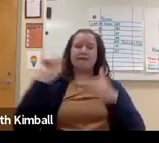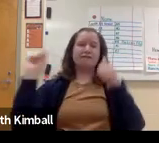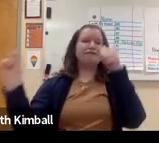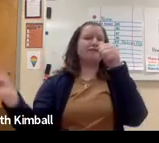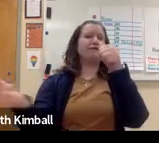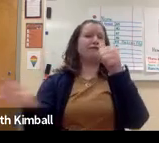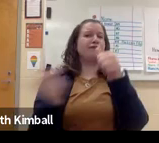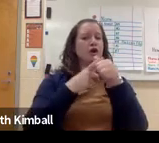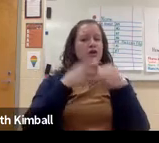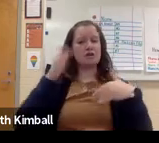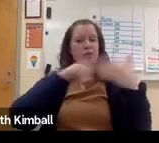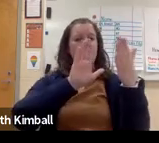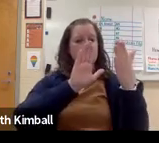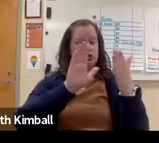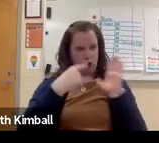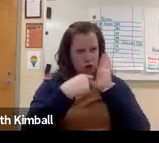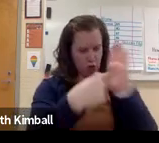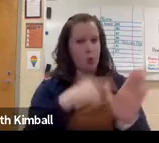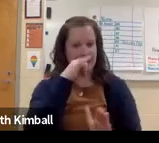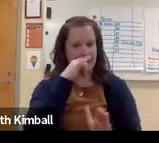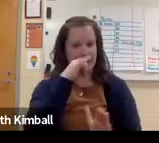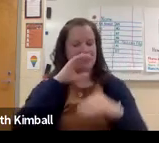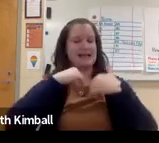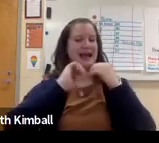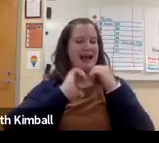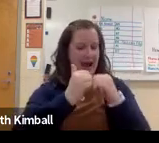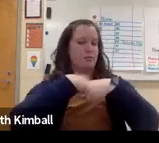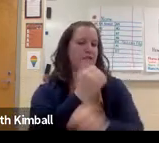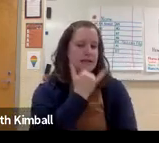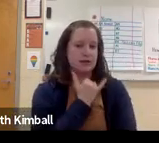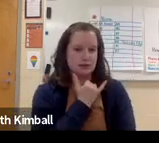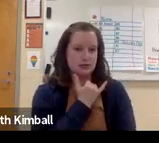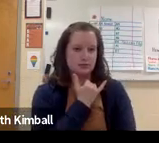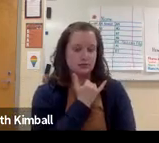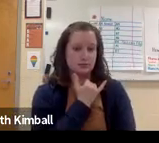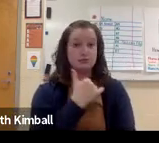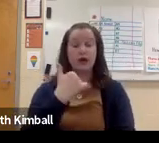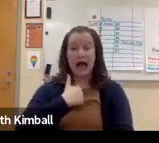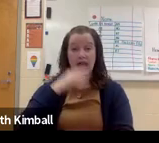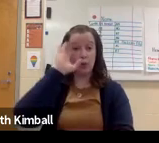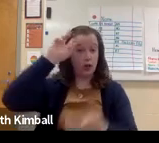And my very first approach with students is just to show them